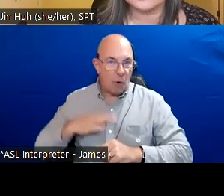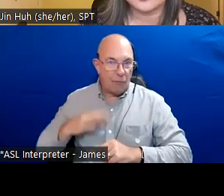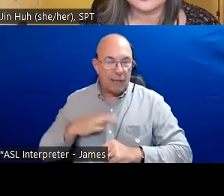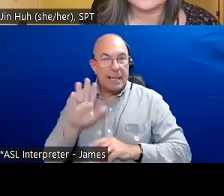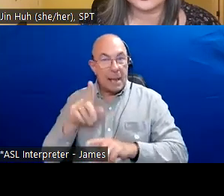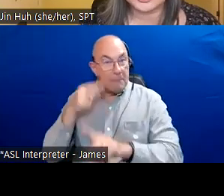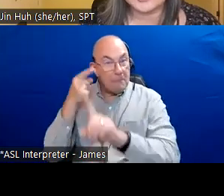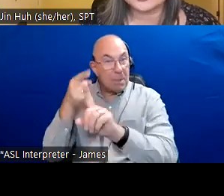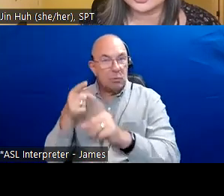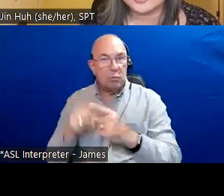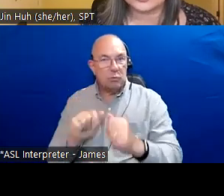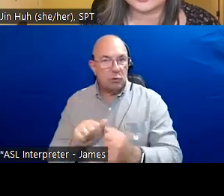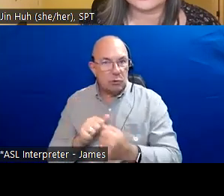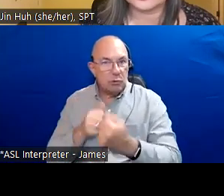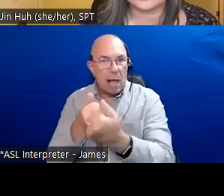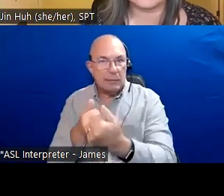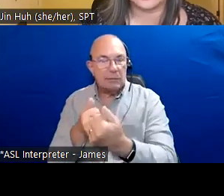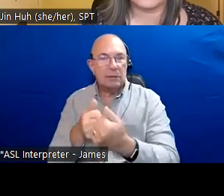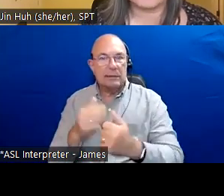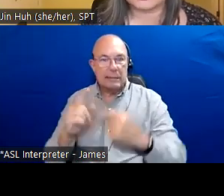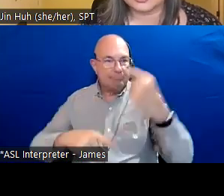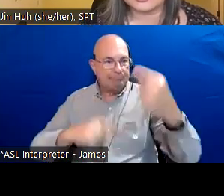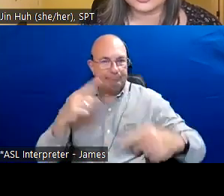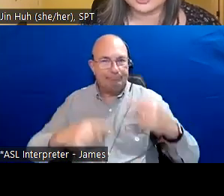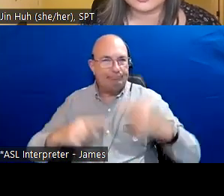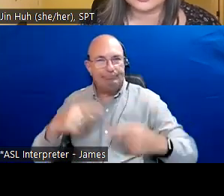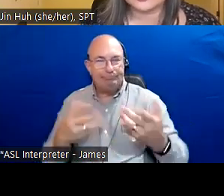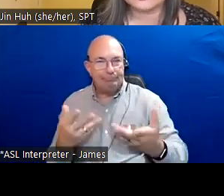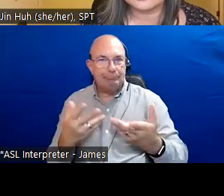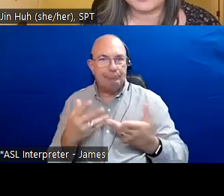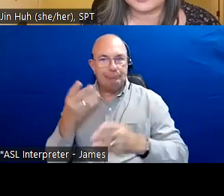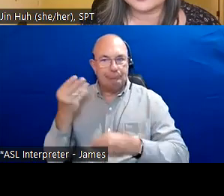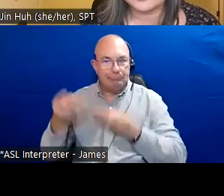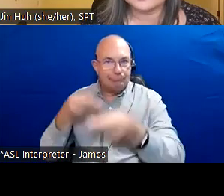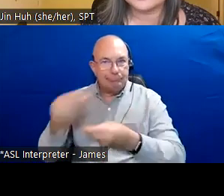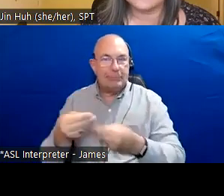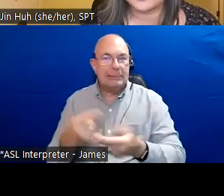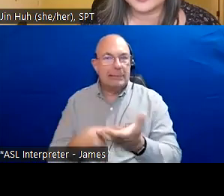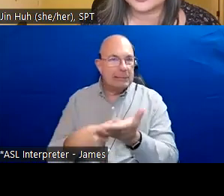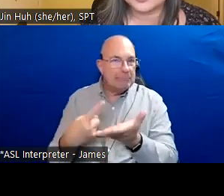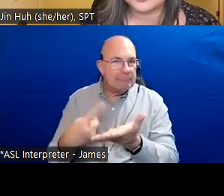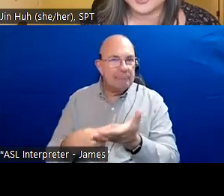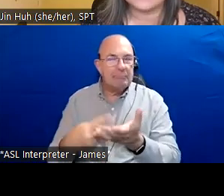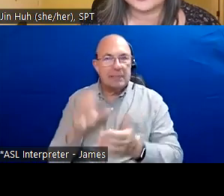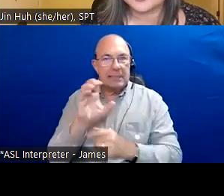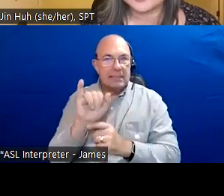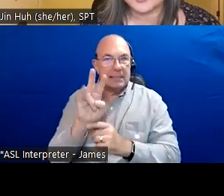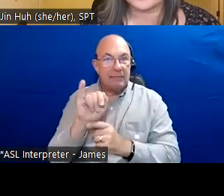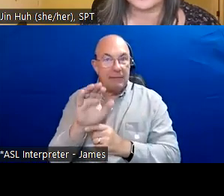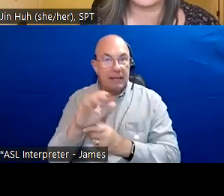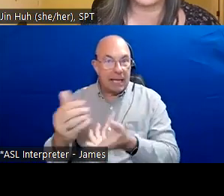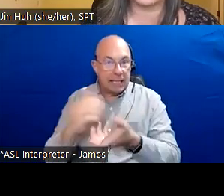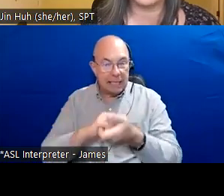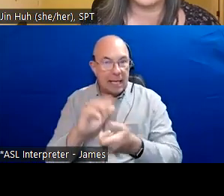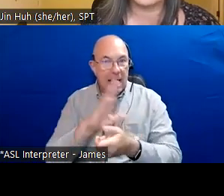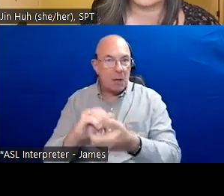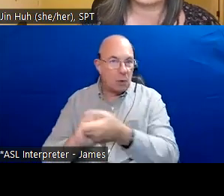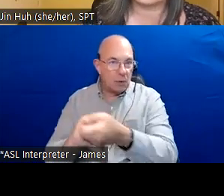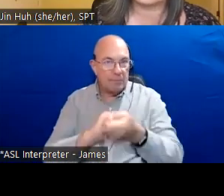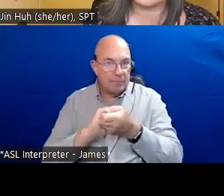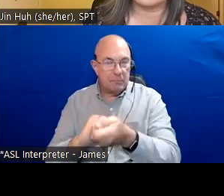This is going to help us have our ASL interpreters on the screen and make it easier to see the